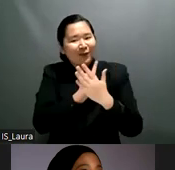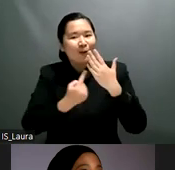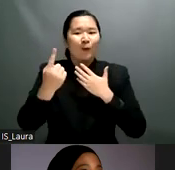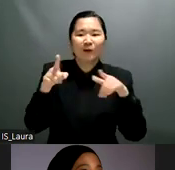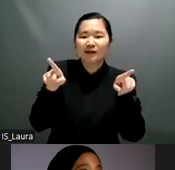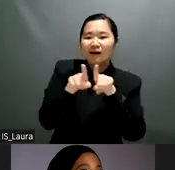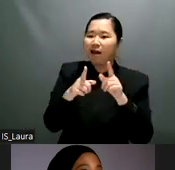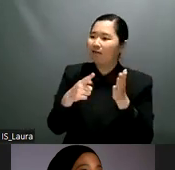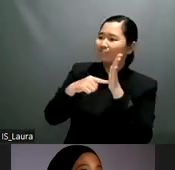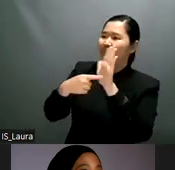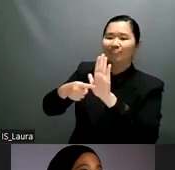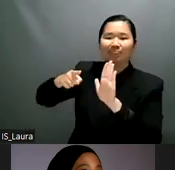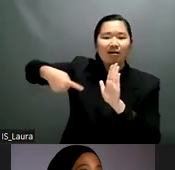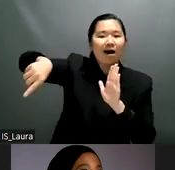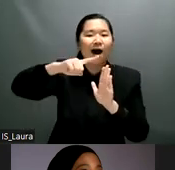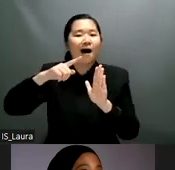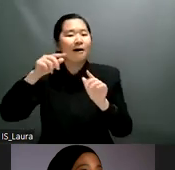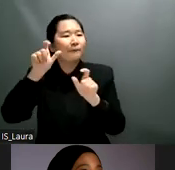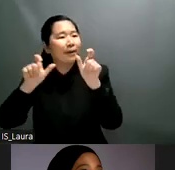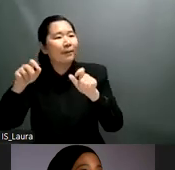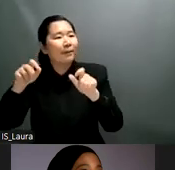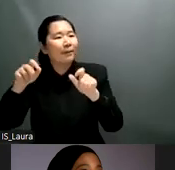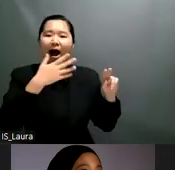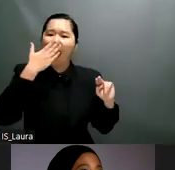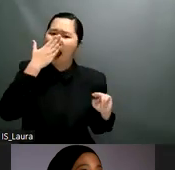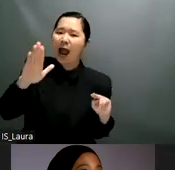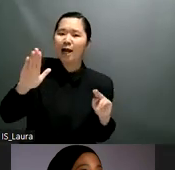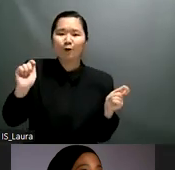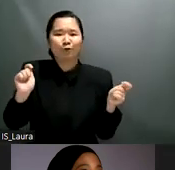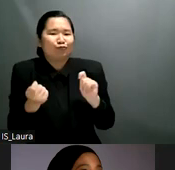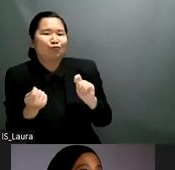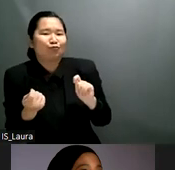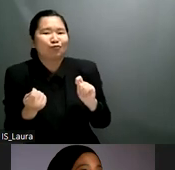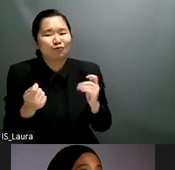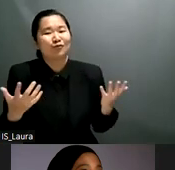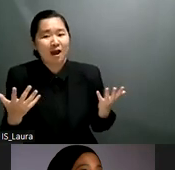observed in other crisis situations including flooding extreme water-related incidents like